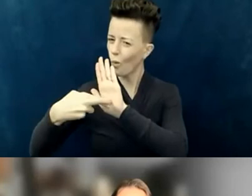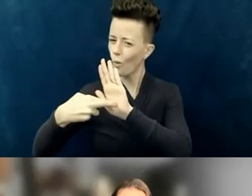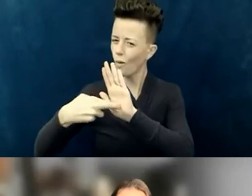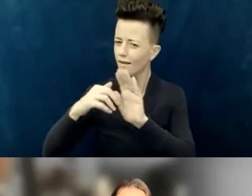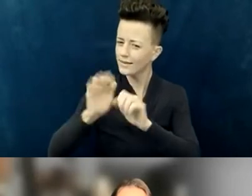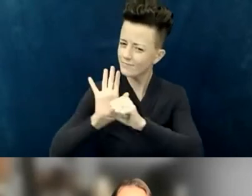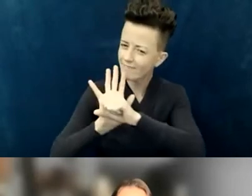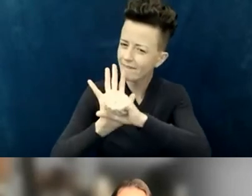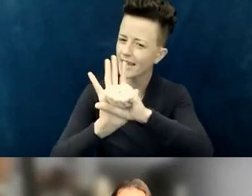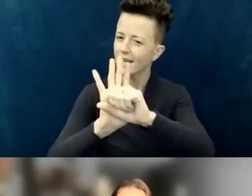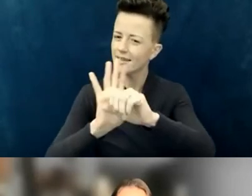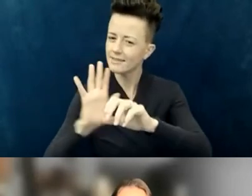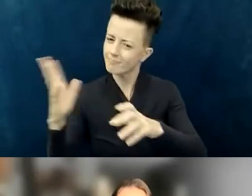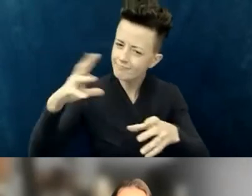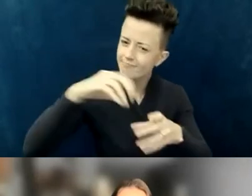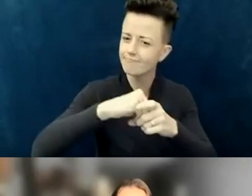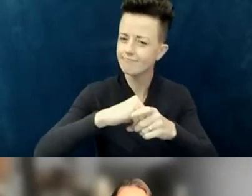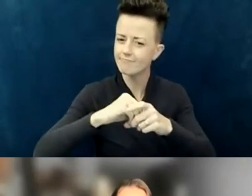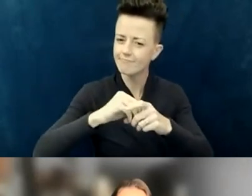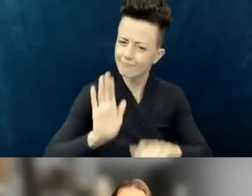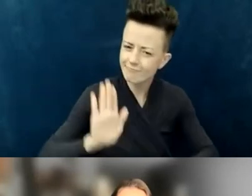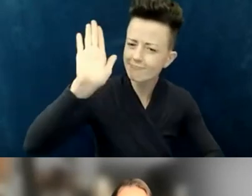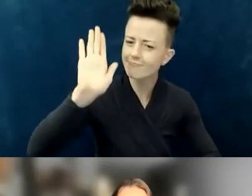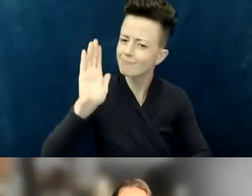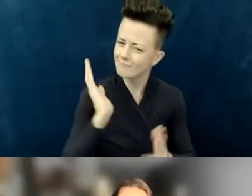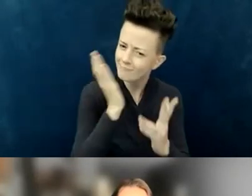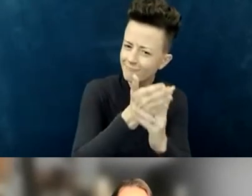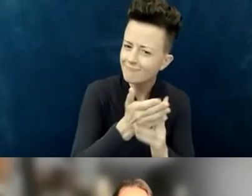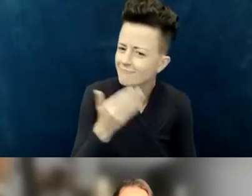including serving as an advisory role too; that's really helpful.